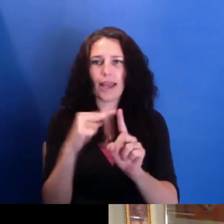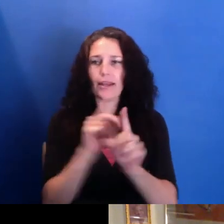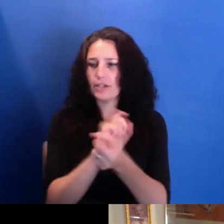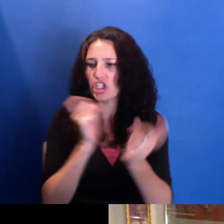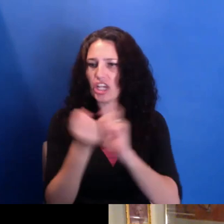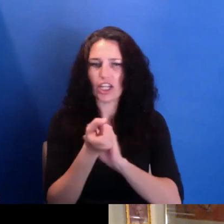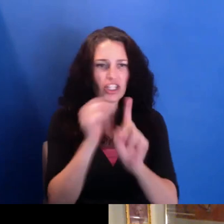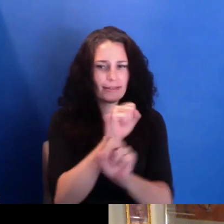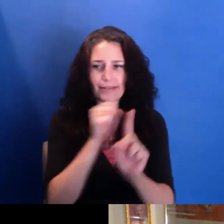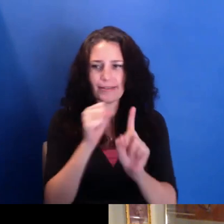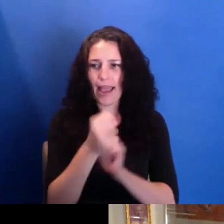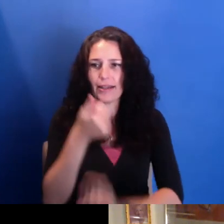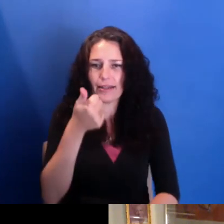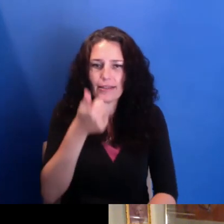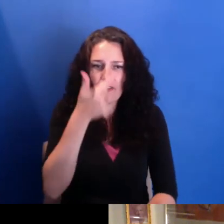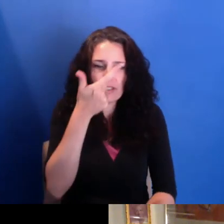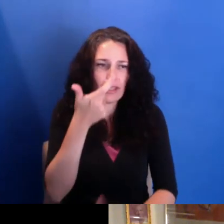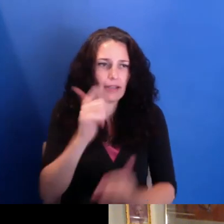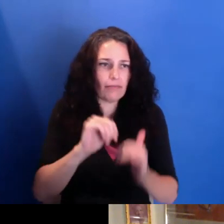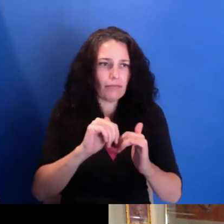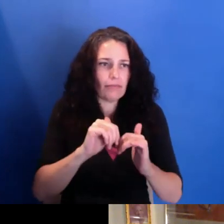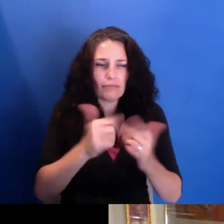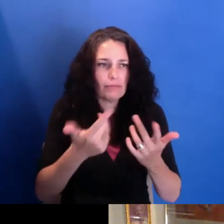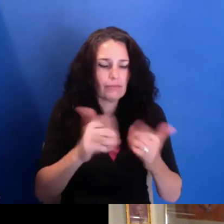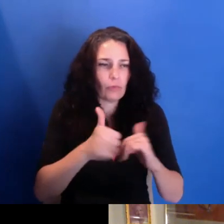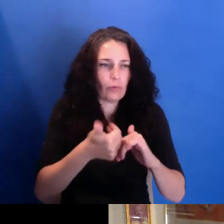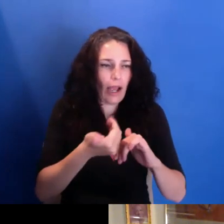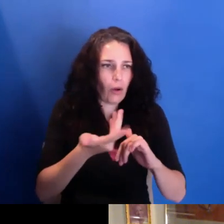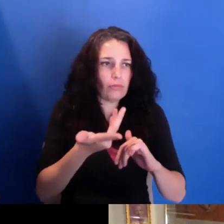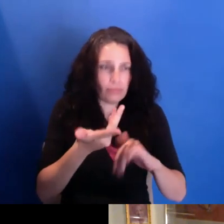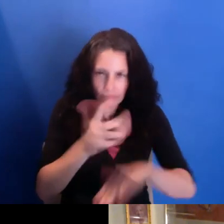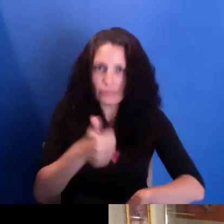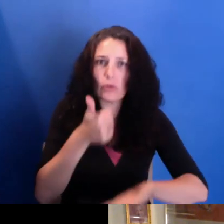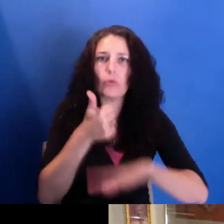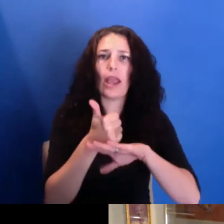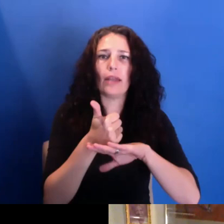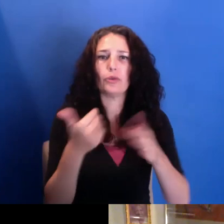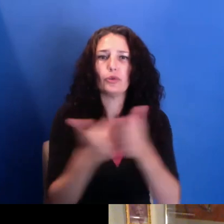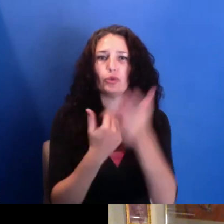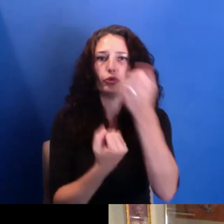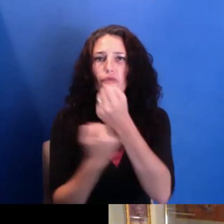by creating a new foundation. And media is our reality. I mean, look at us.